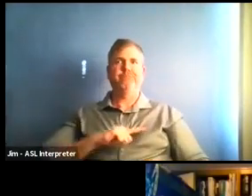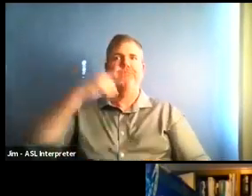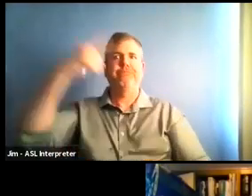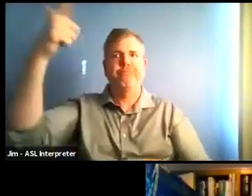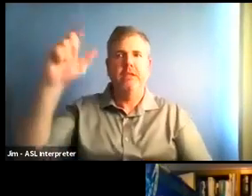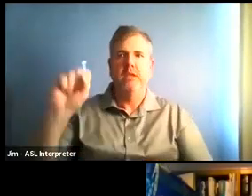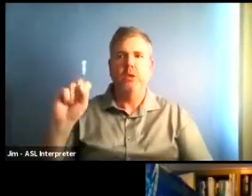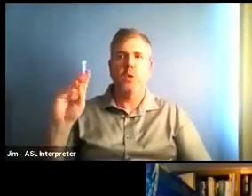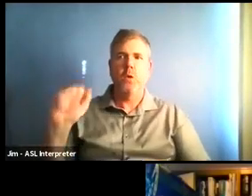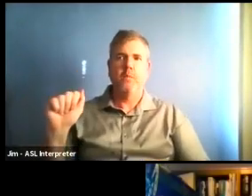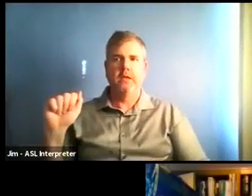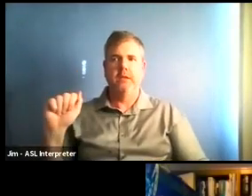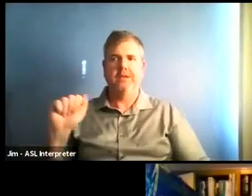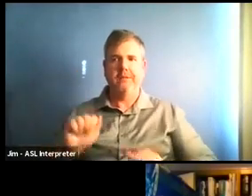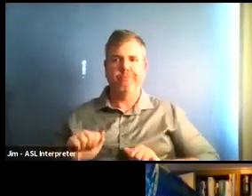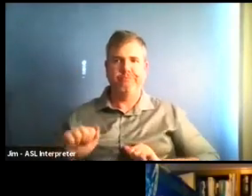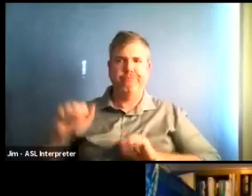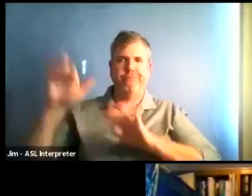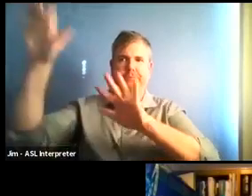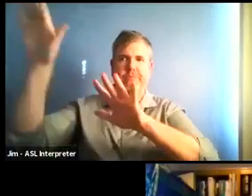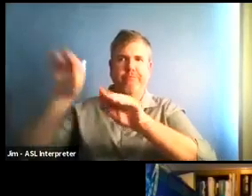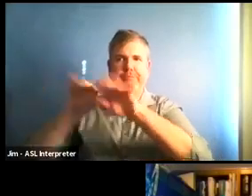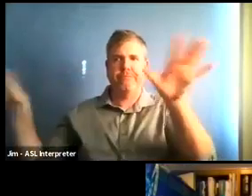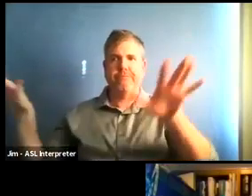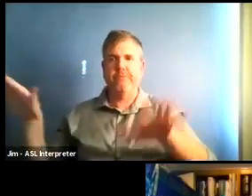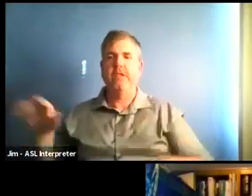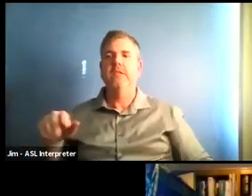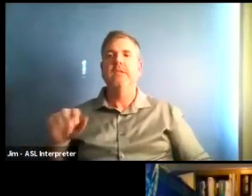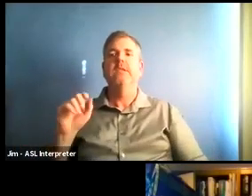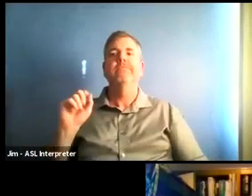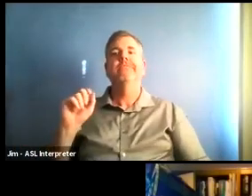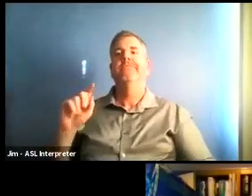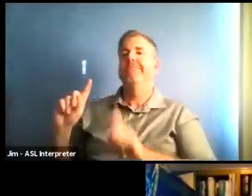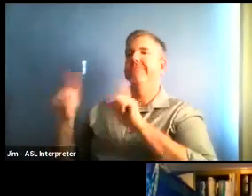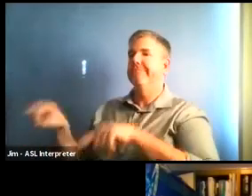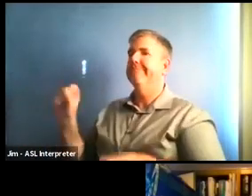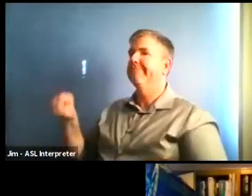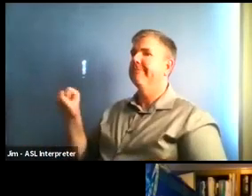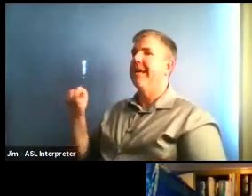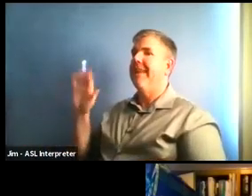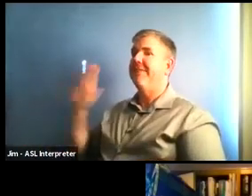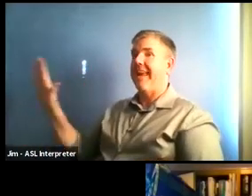they had a rise in cases about, I'd say, a good month before us.